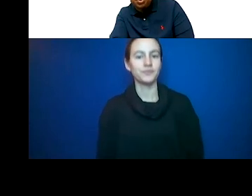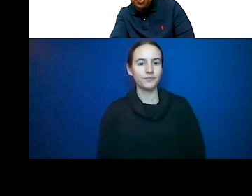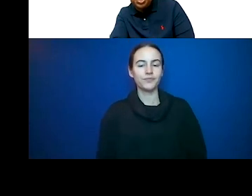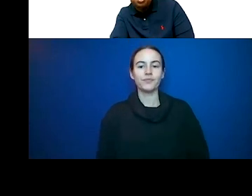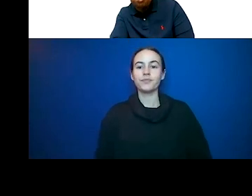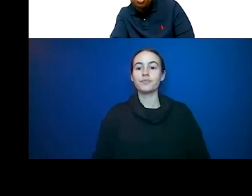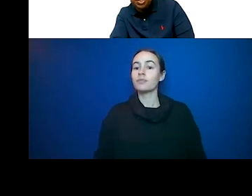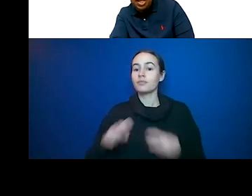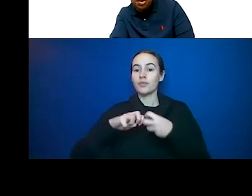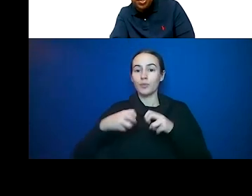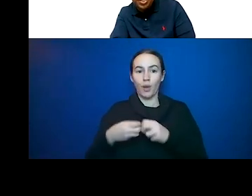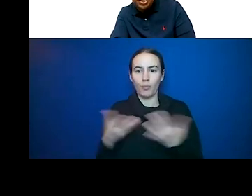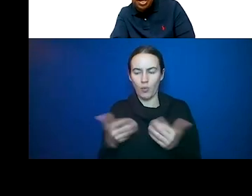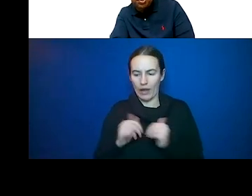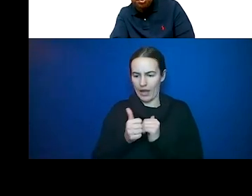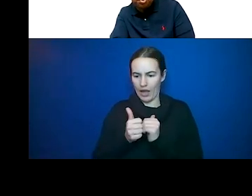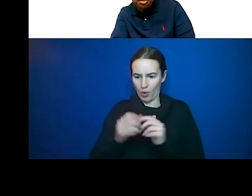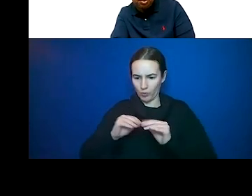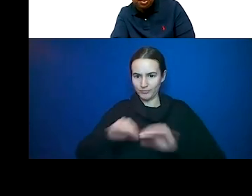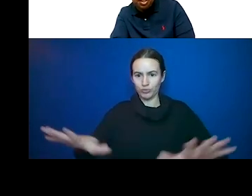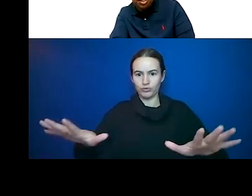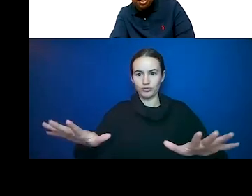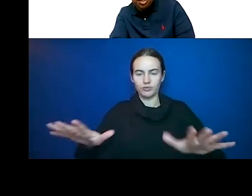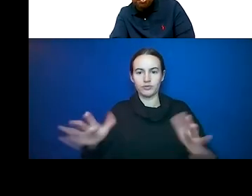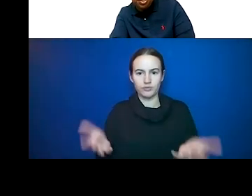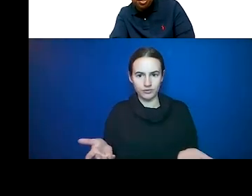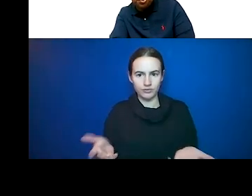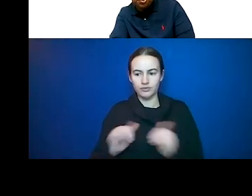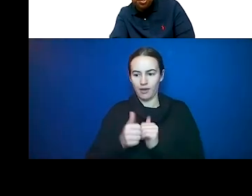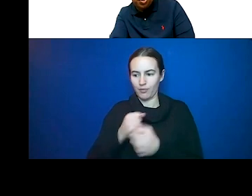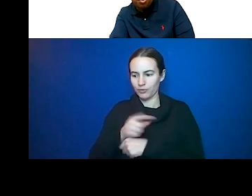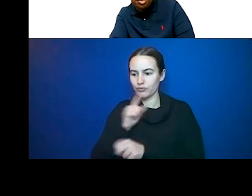do they get it out to the people. The current administration did a good job of